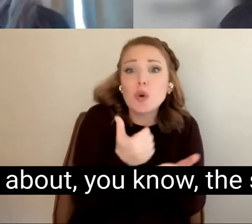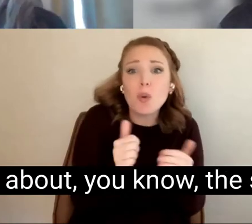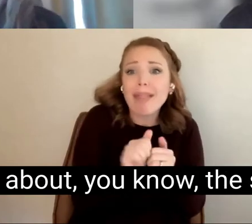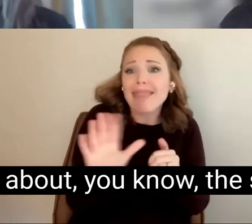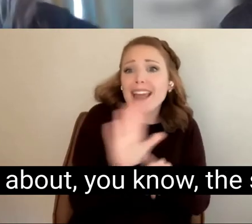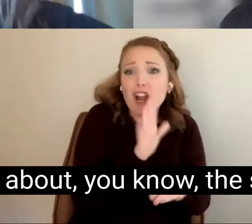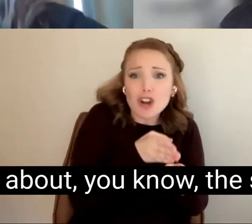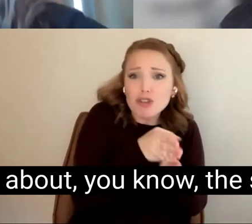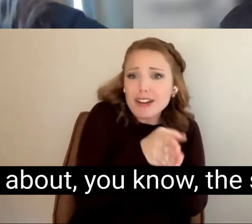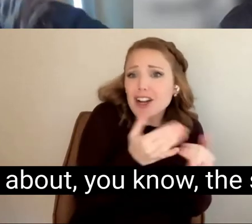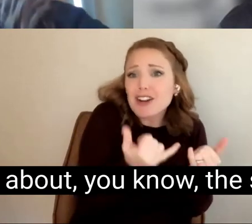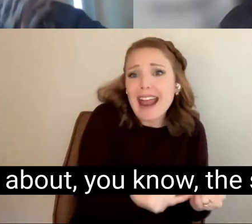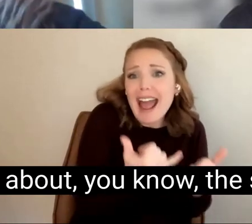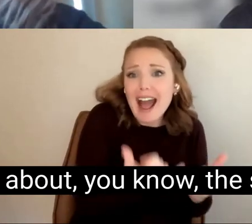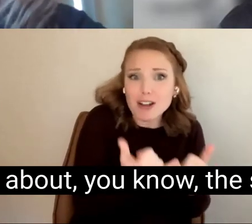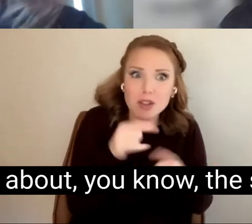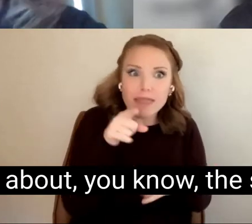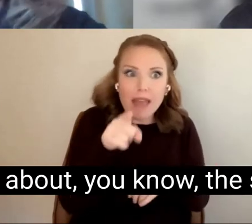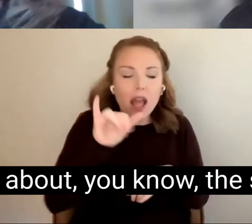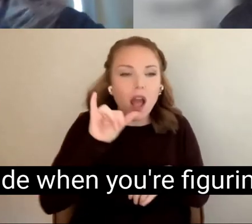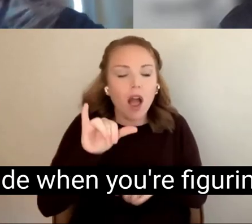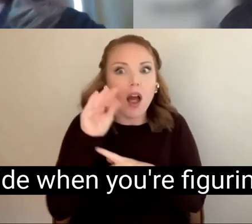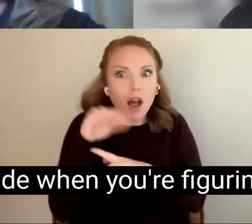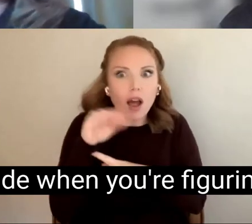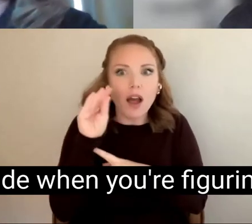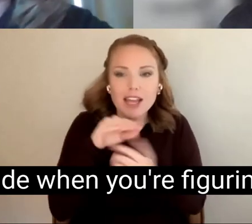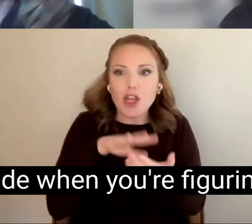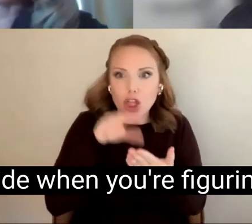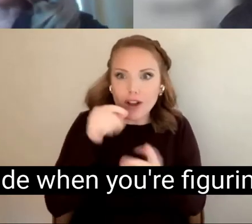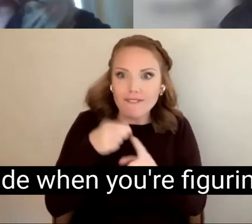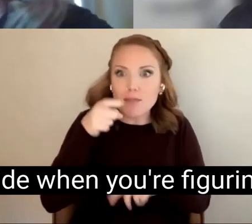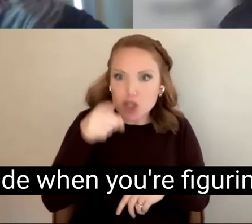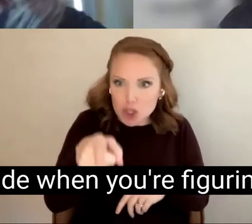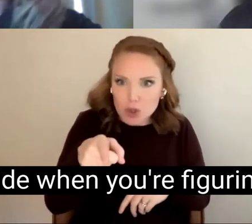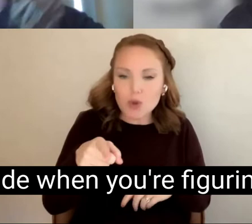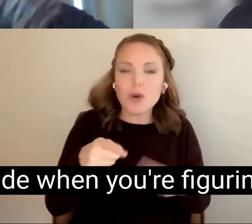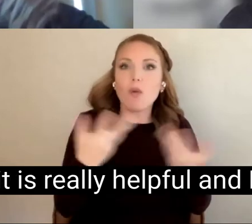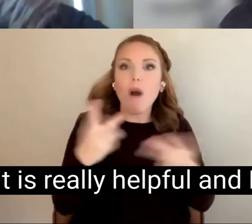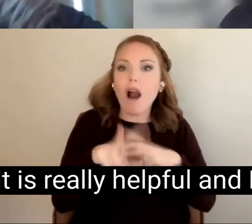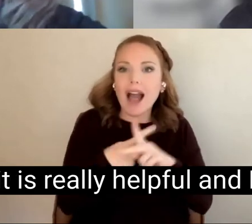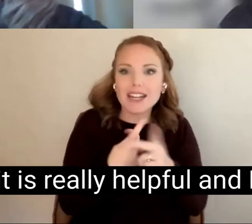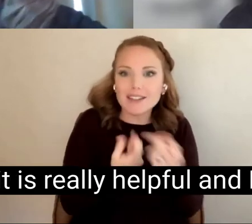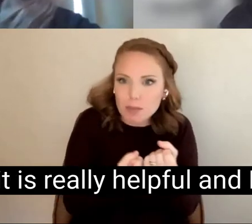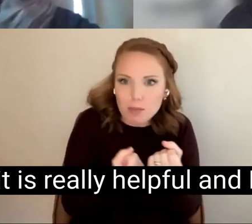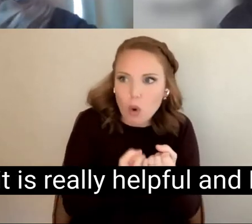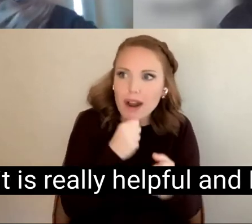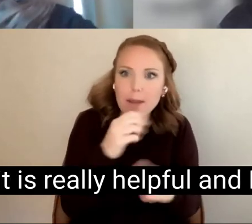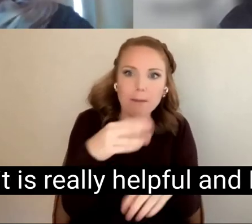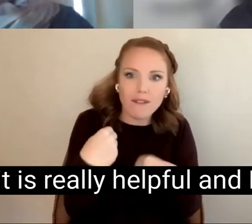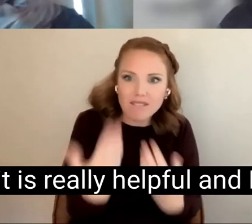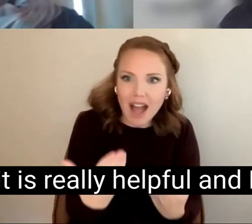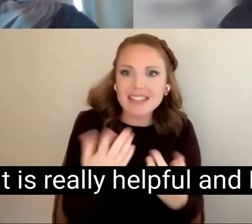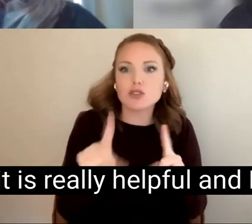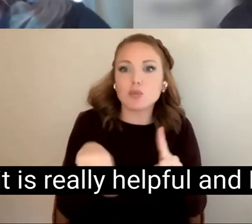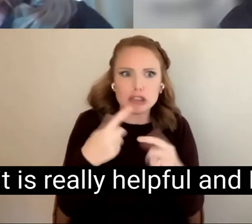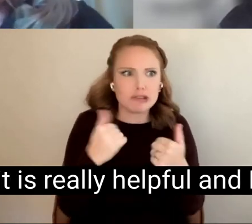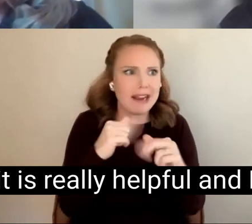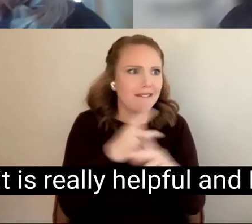thinking about, you know, the support it can provide when you're figuring out your career, it is really helpful and I'm going